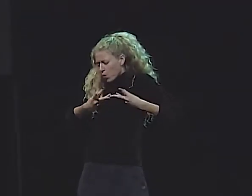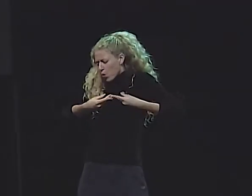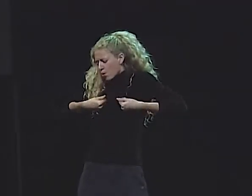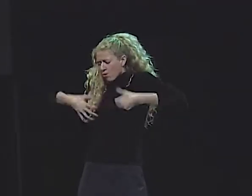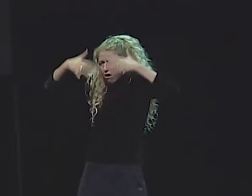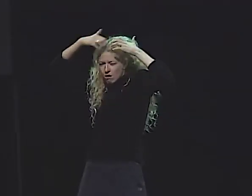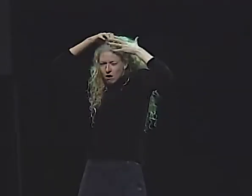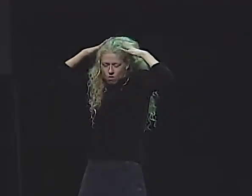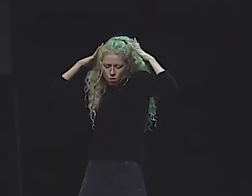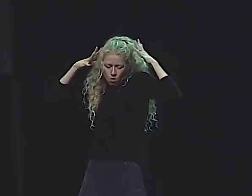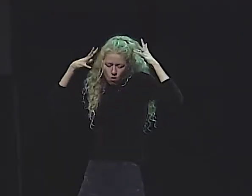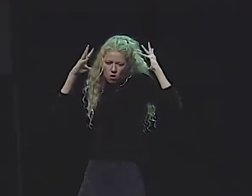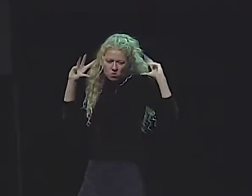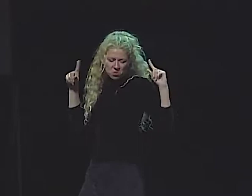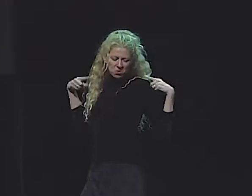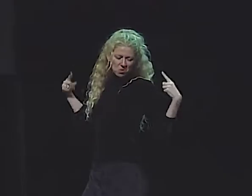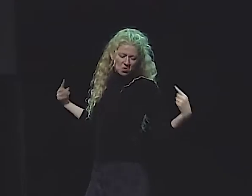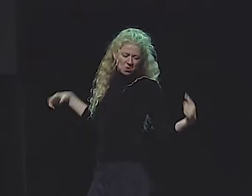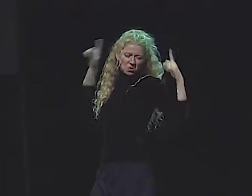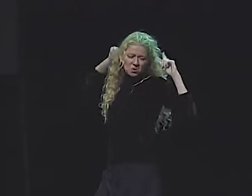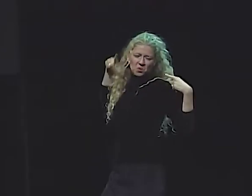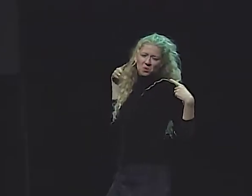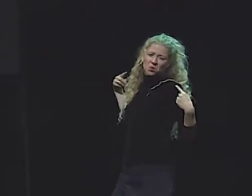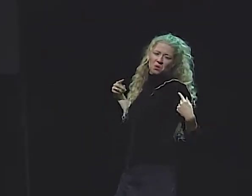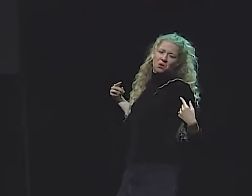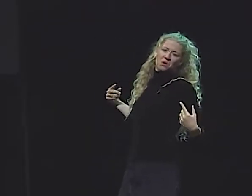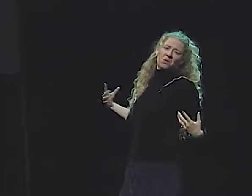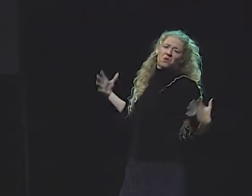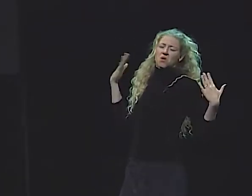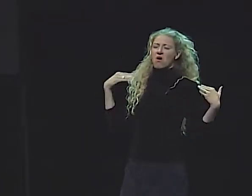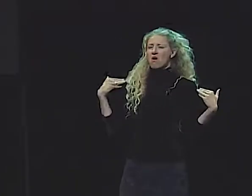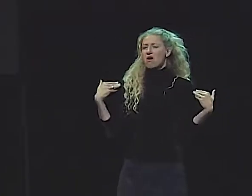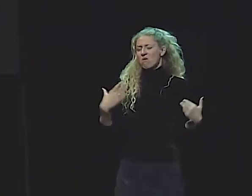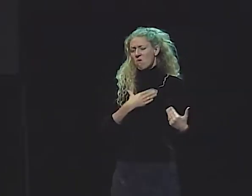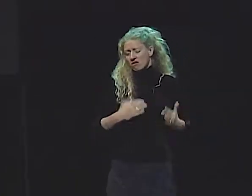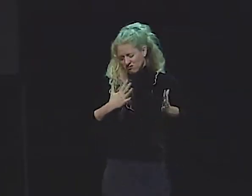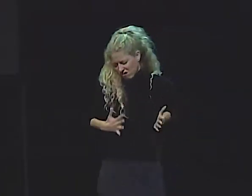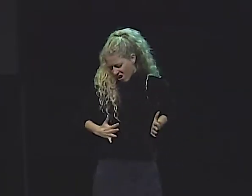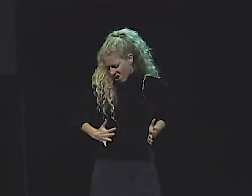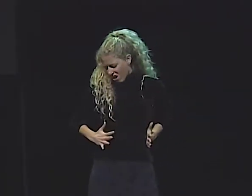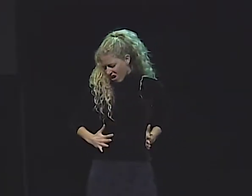WITH HIS BEAUTIFUL, WHITE BEARD; MANE OF WHITE HAIR;